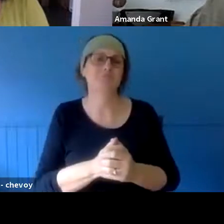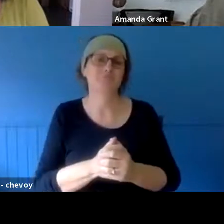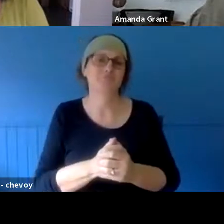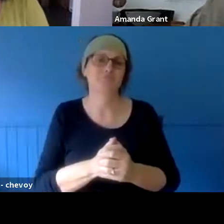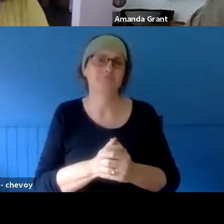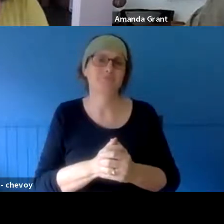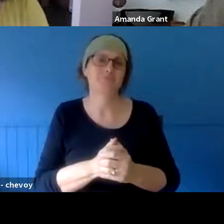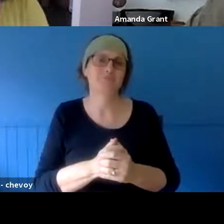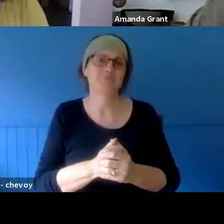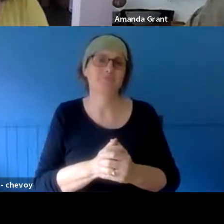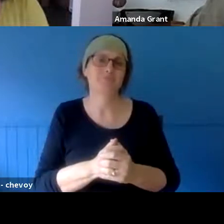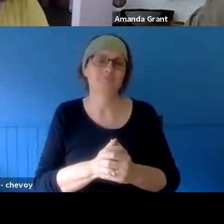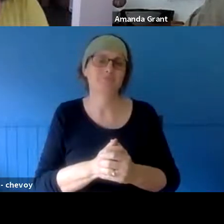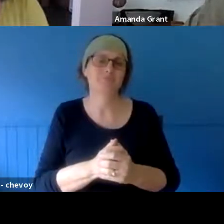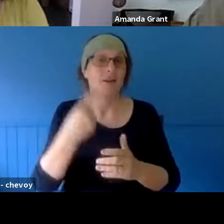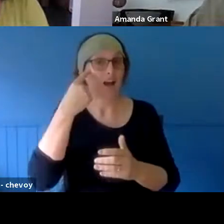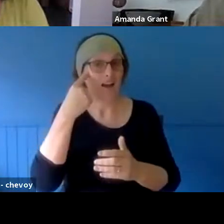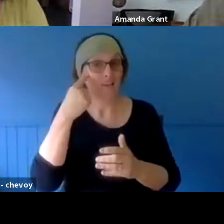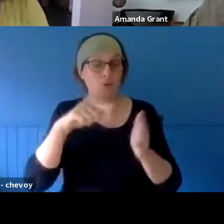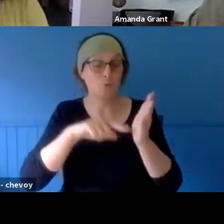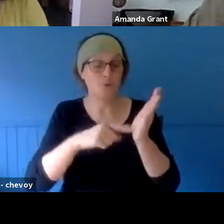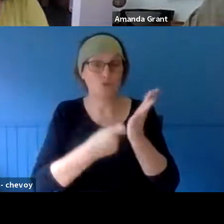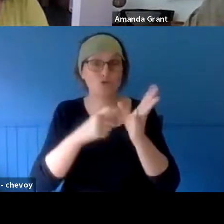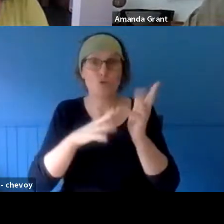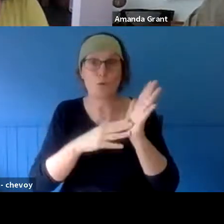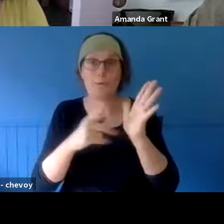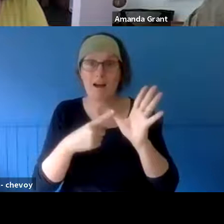some basic brain stuff we understand that the part of the brain that gets